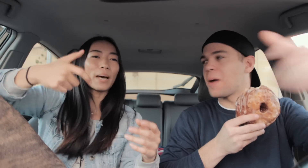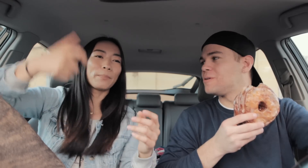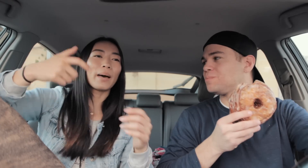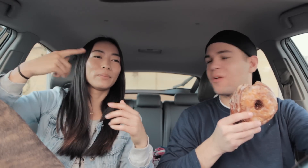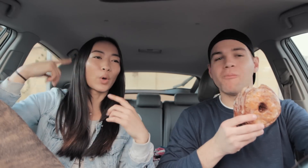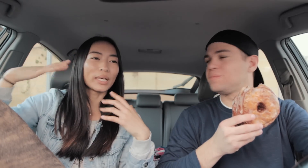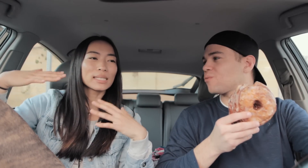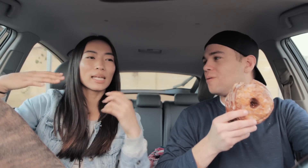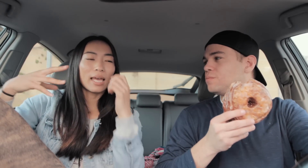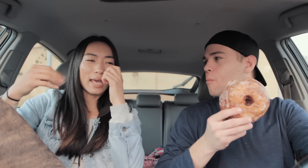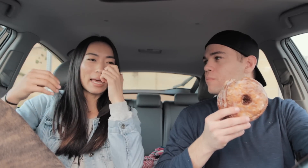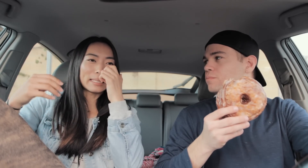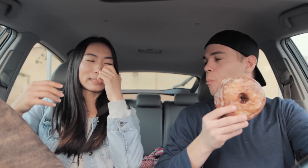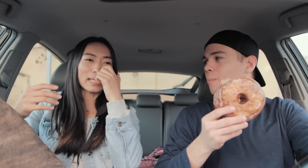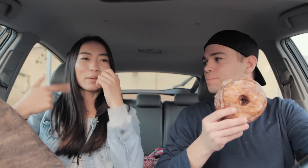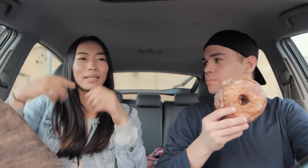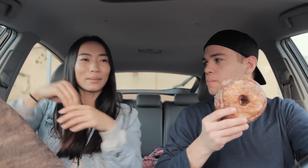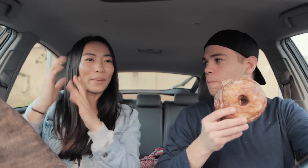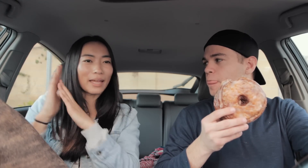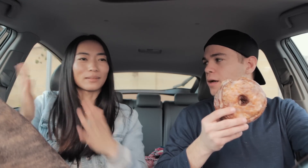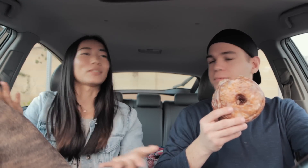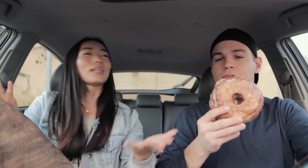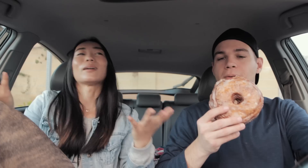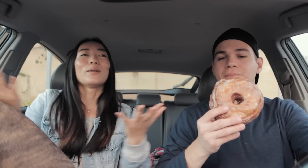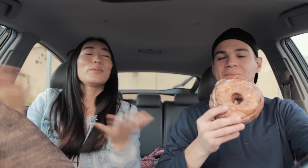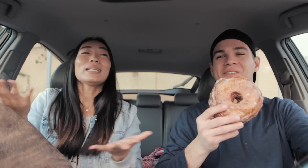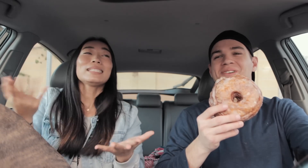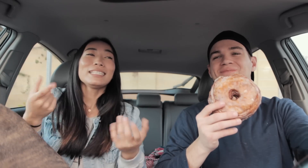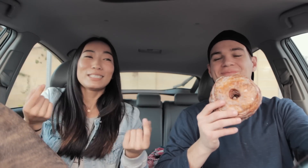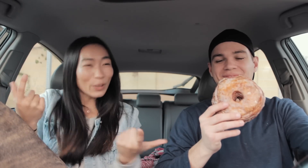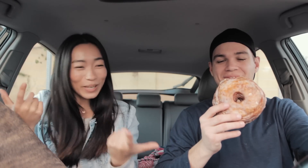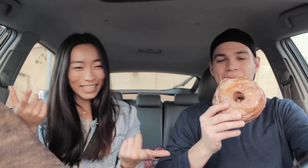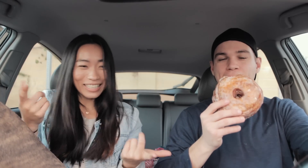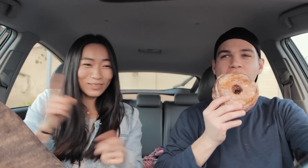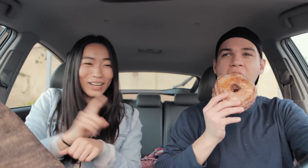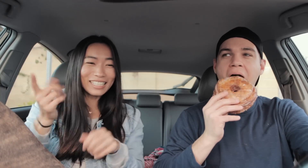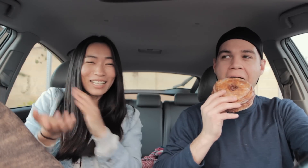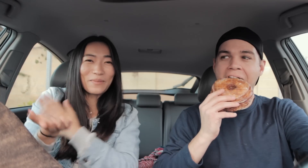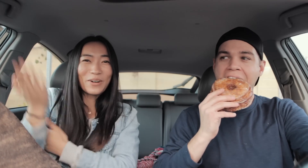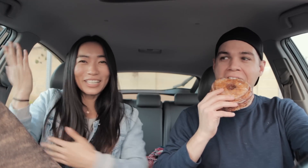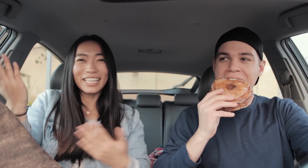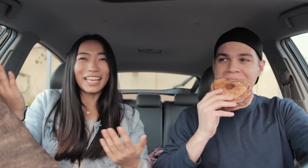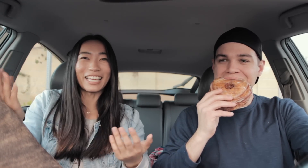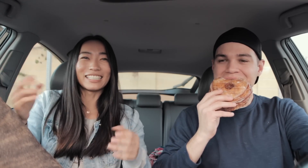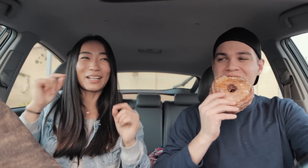pop noise and I'll be in bed I'm just like what is he doing it's 1:00 in the morning